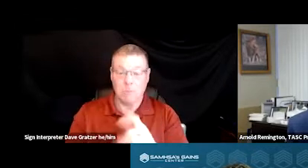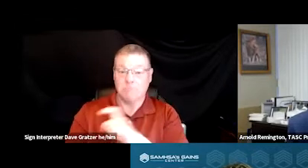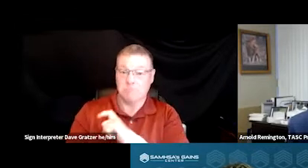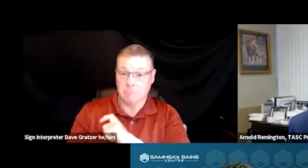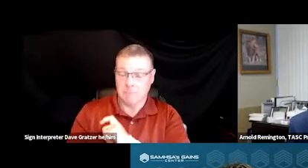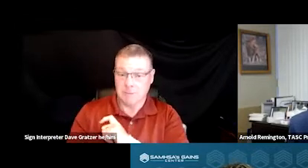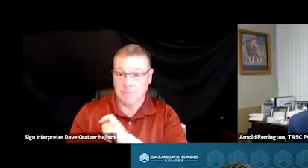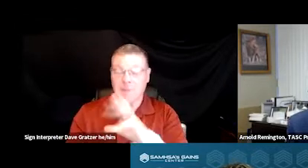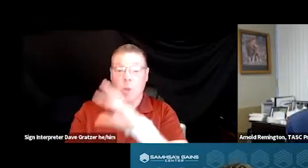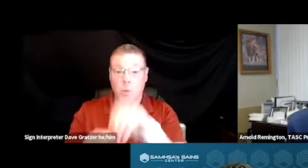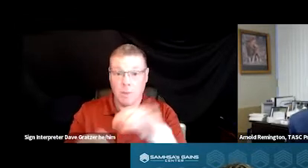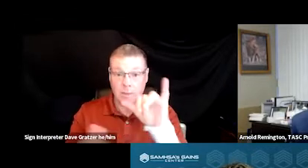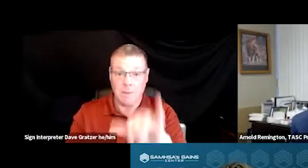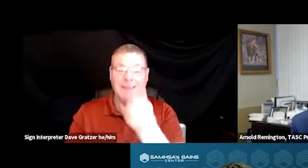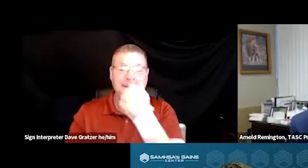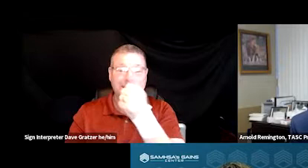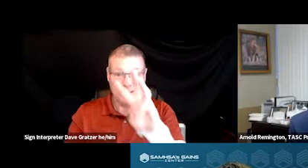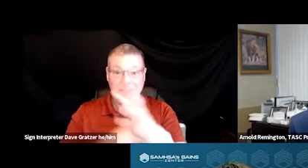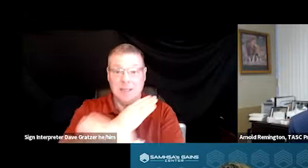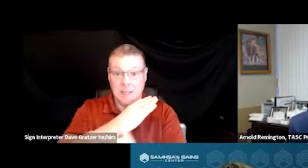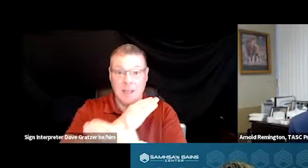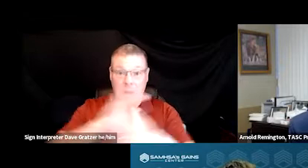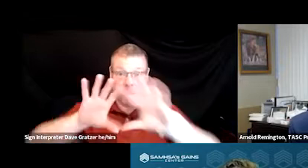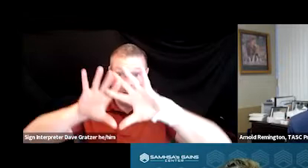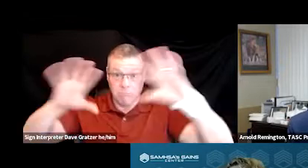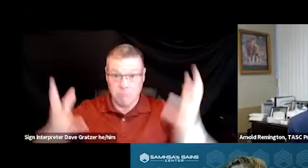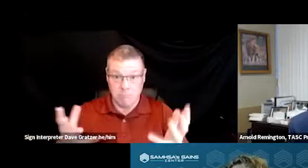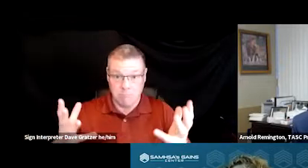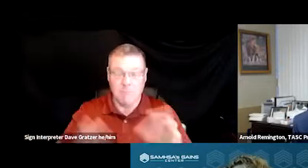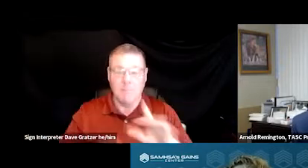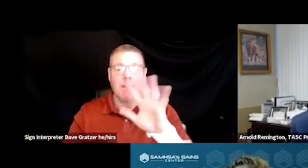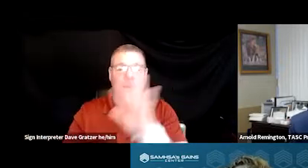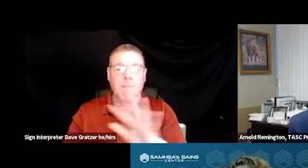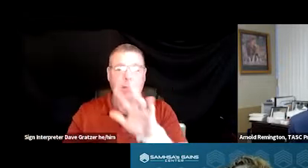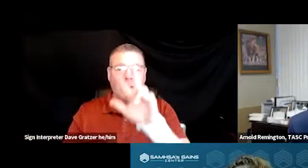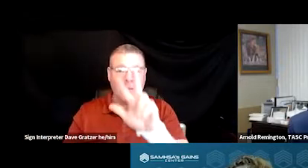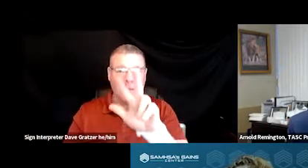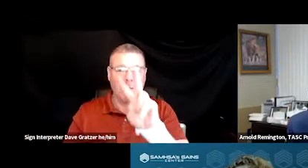And within that 16 county coverage area, there's about 32 different law enforcement